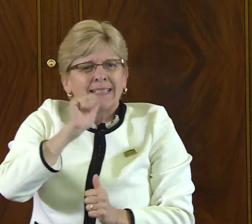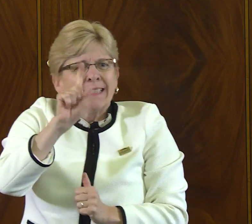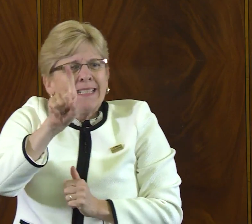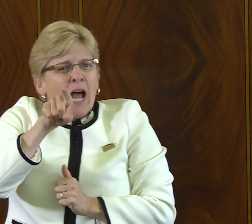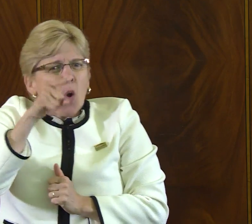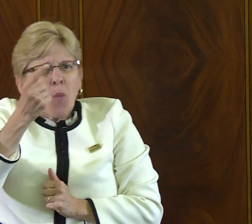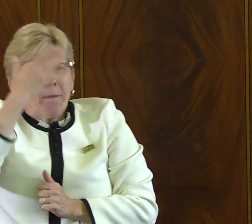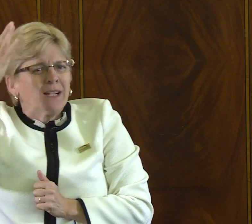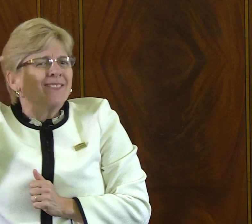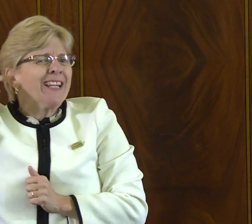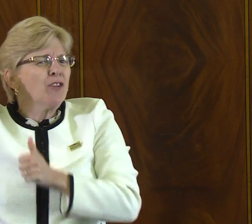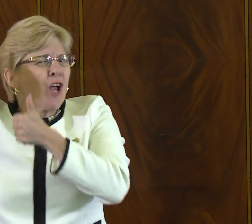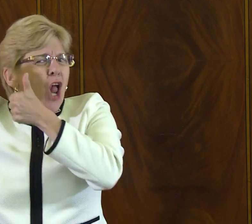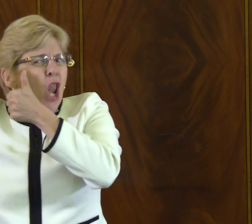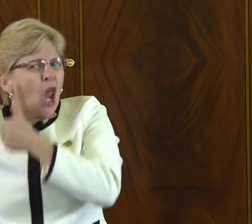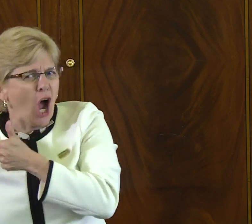within a localized community.